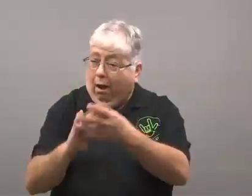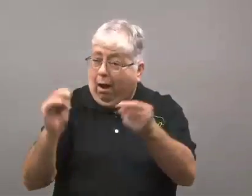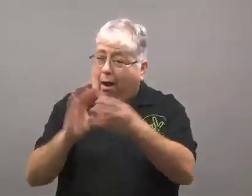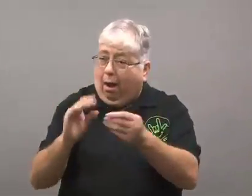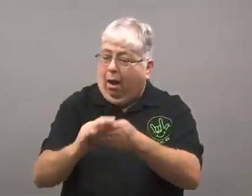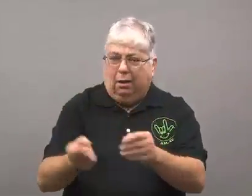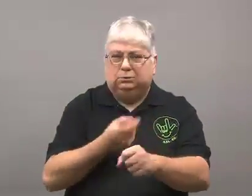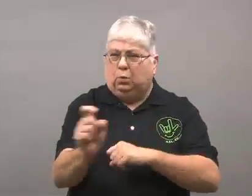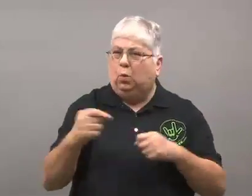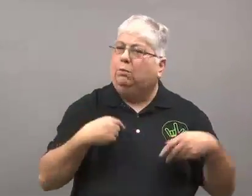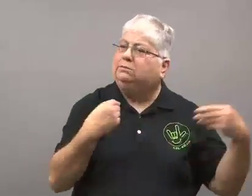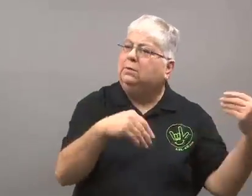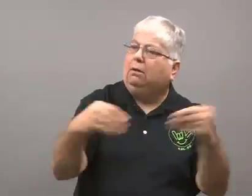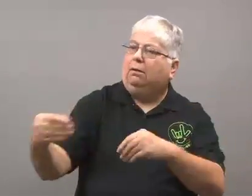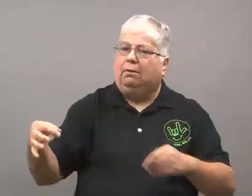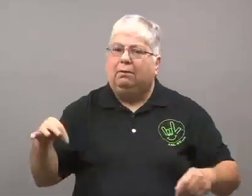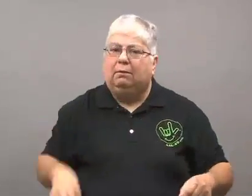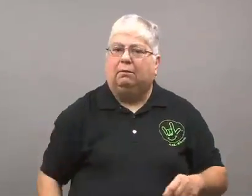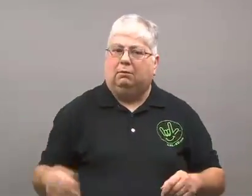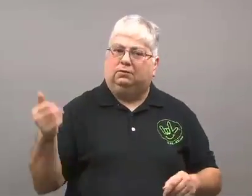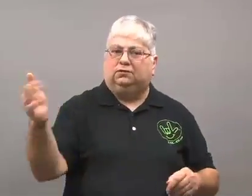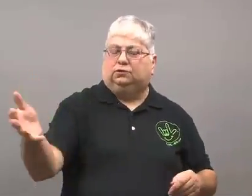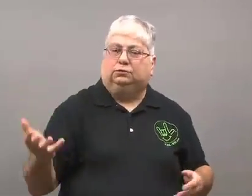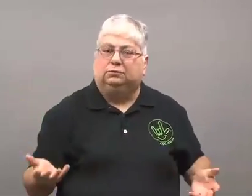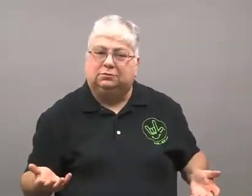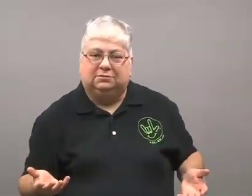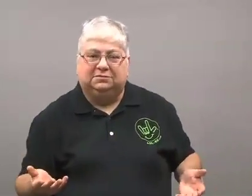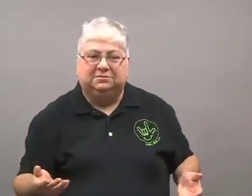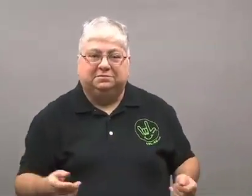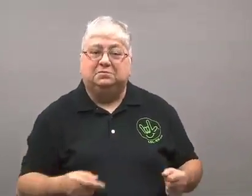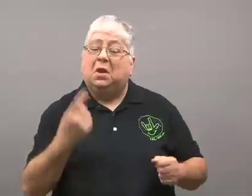They did not want their profits effected by the report.